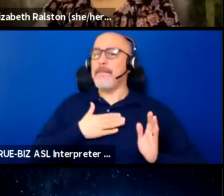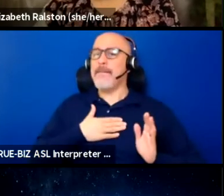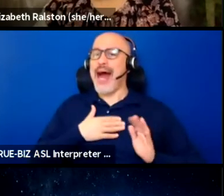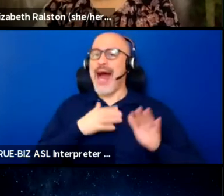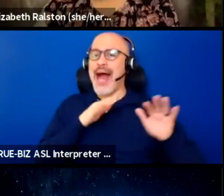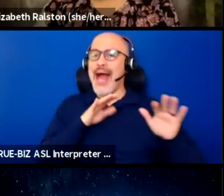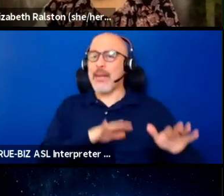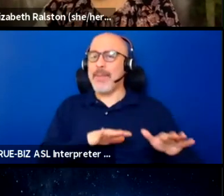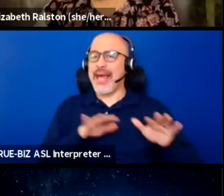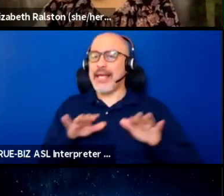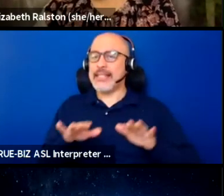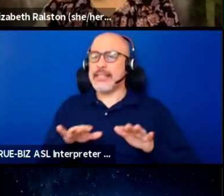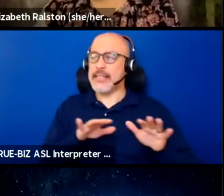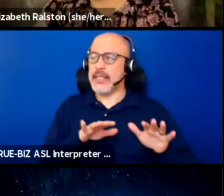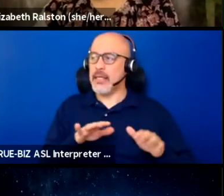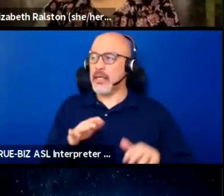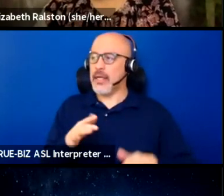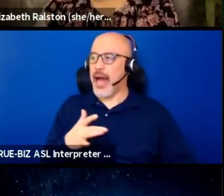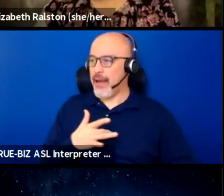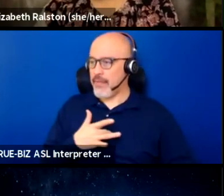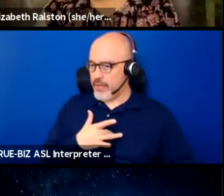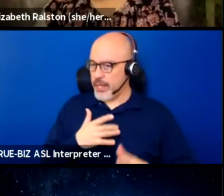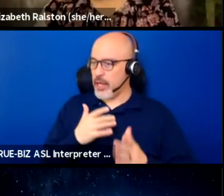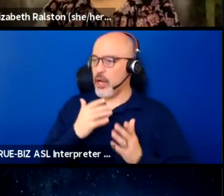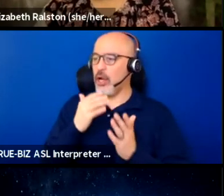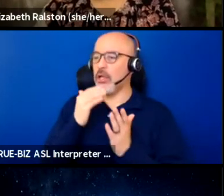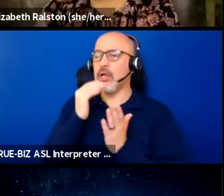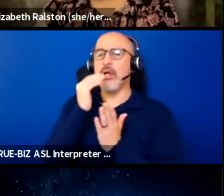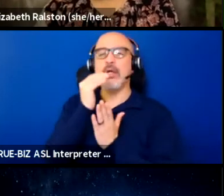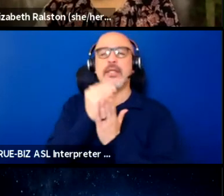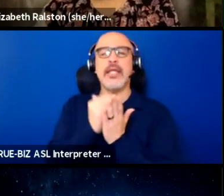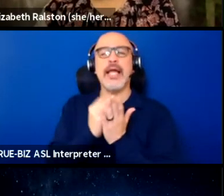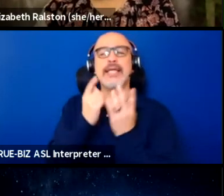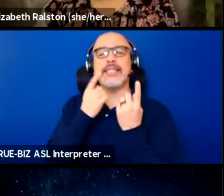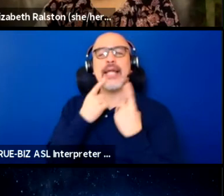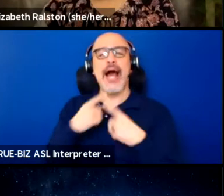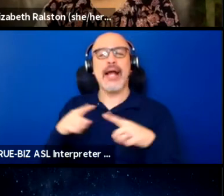gets the lesson accomplished more seamlessly.